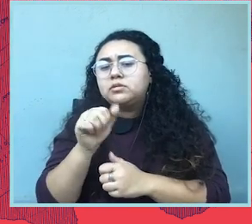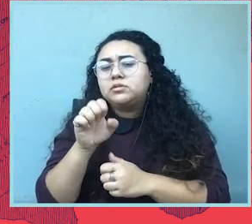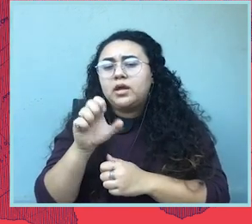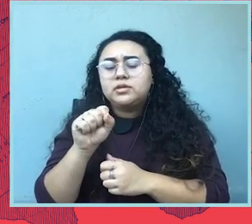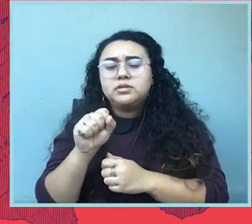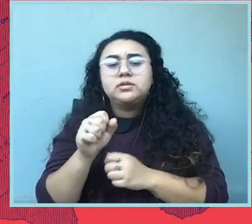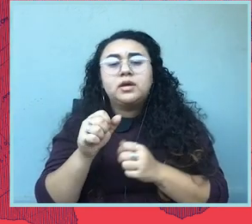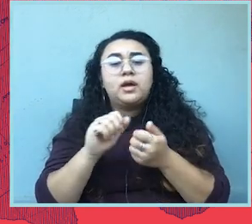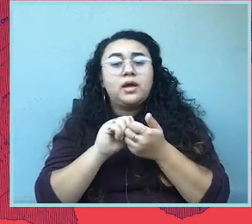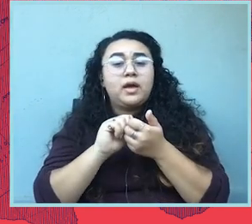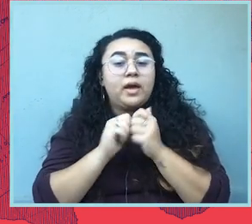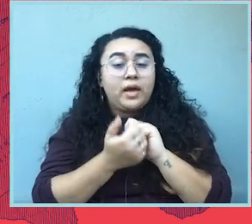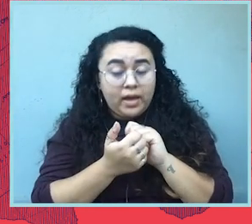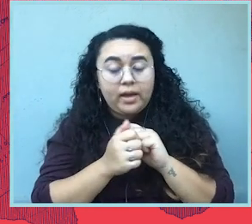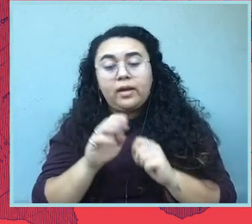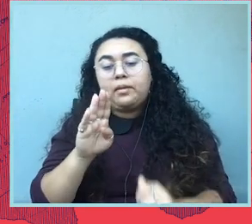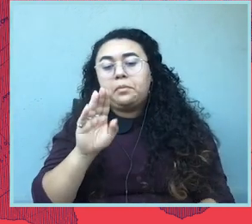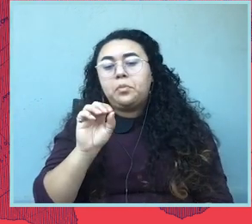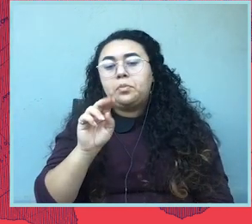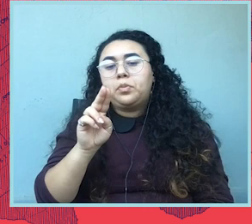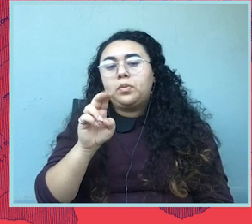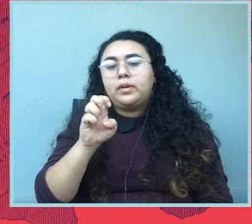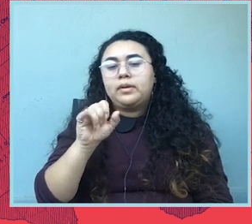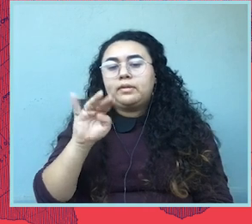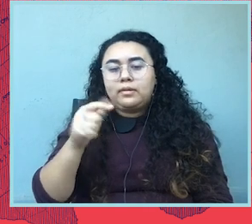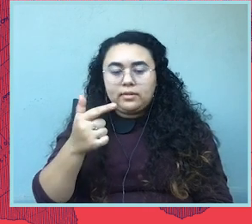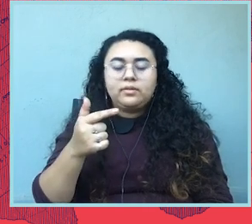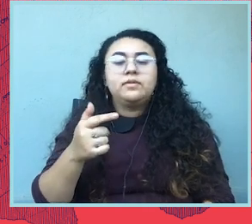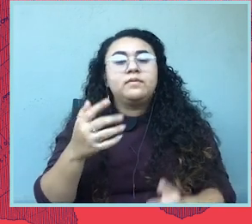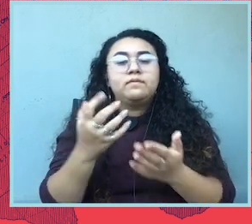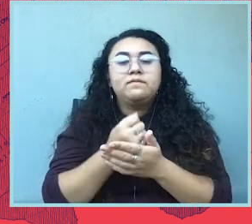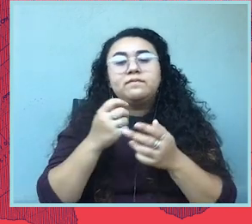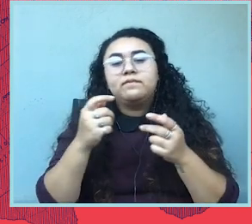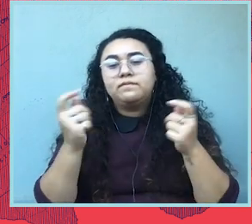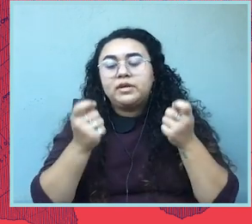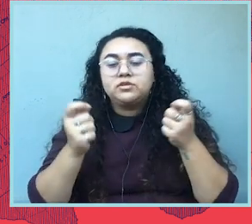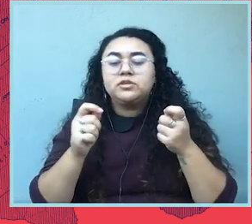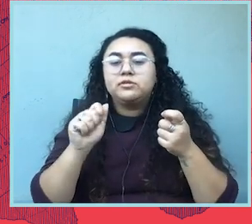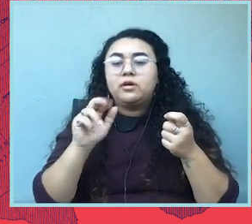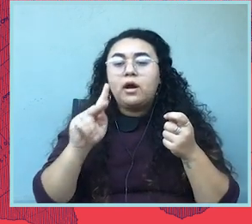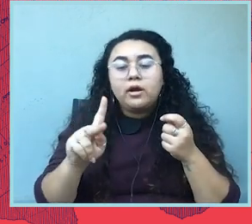And recently we've had victories in Arkansas and Tennessee, for example, blocking abortion